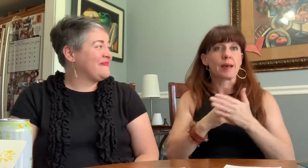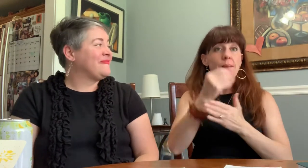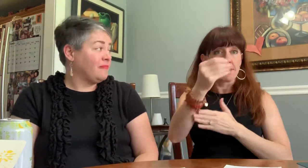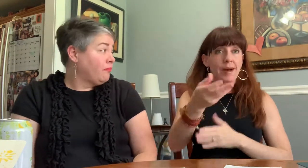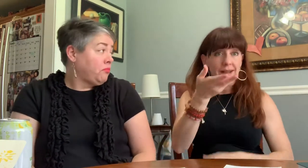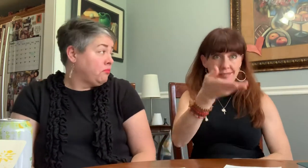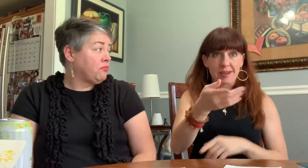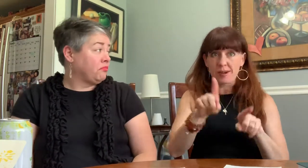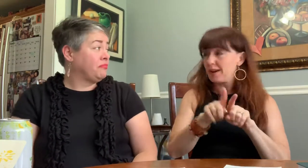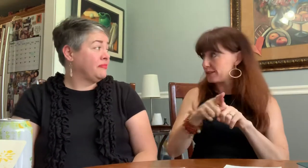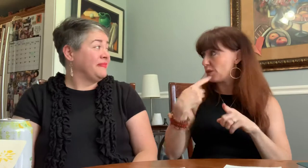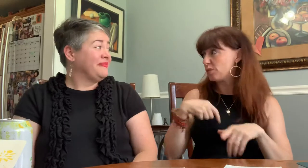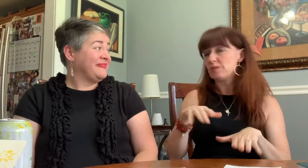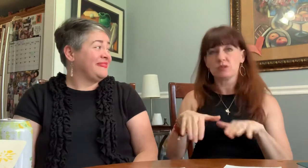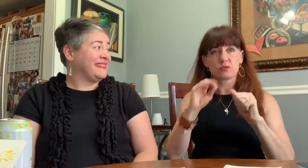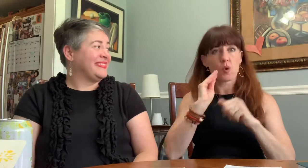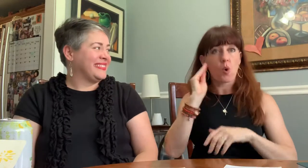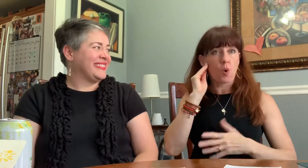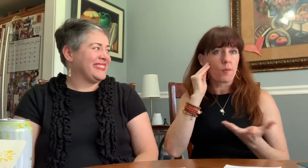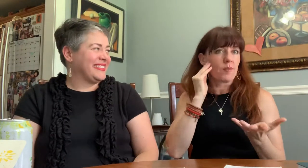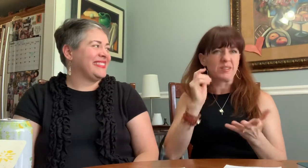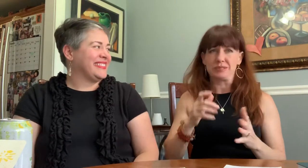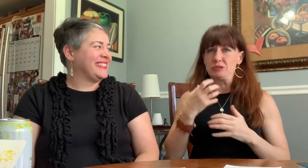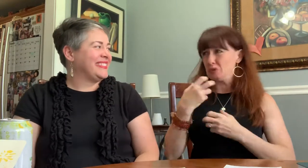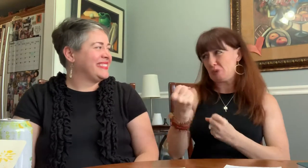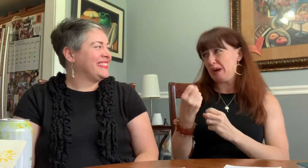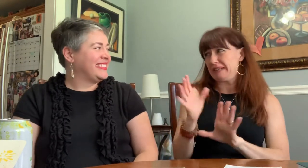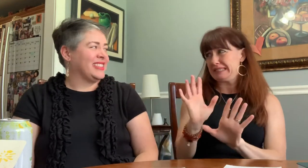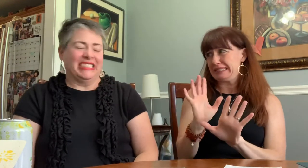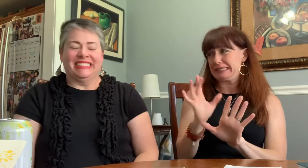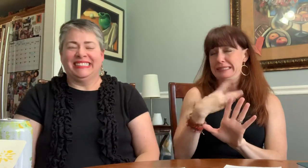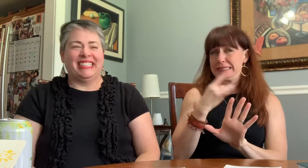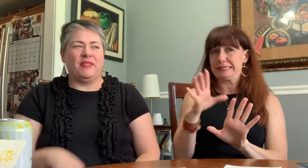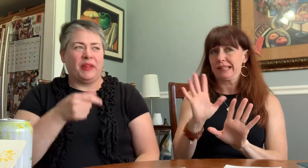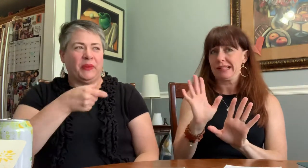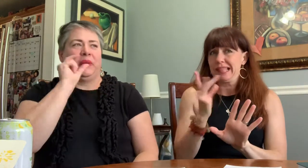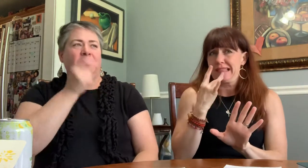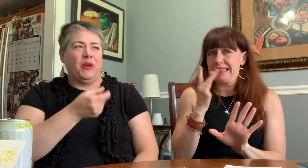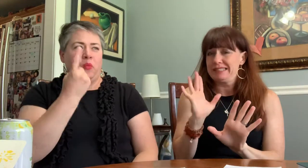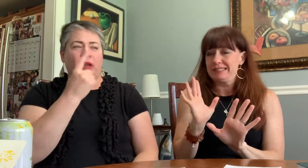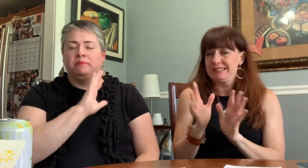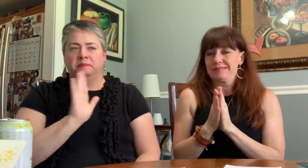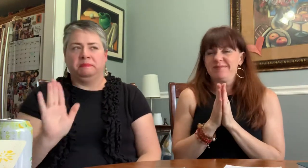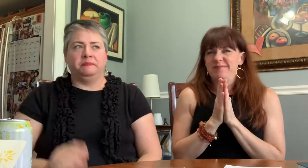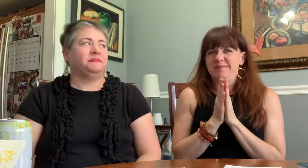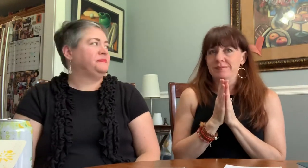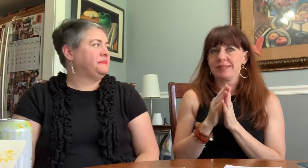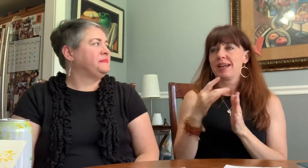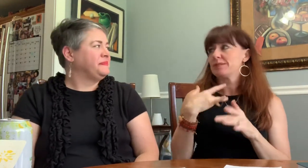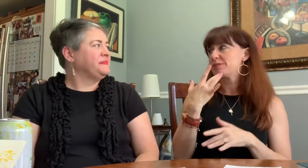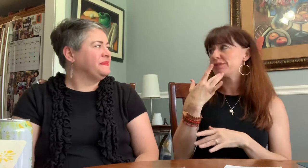Illegal then, but you can now buy in the shop. Beware: it is STRONG